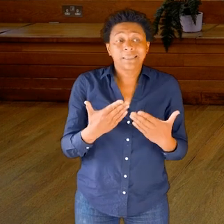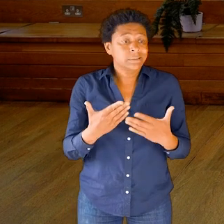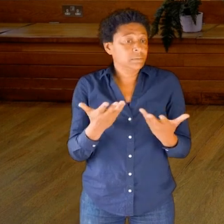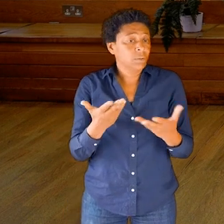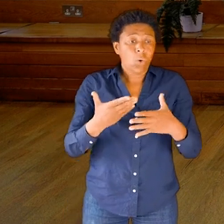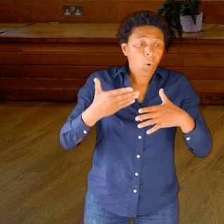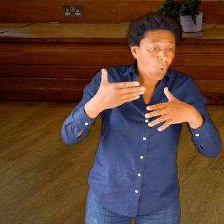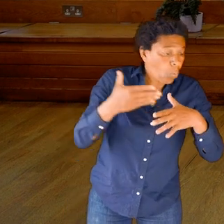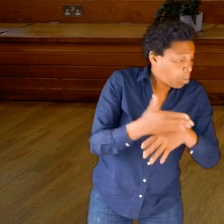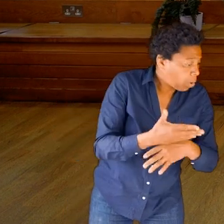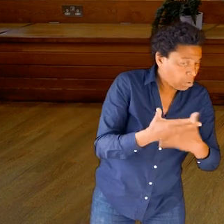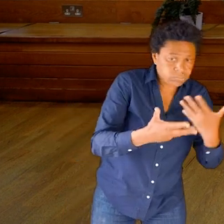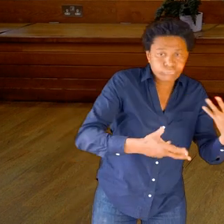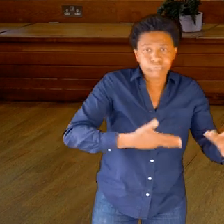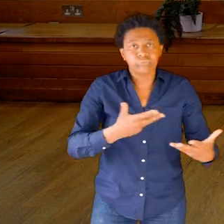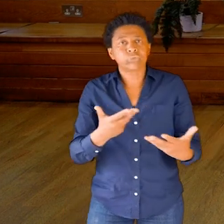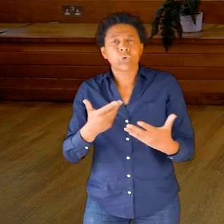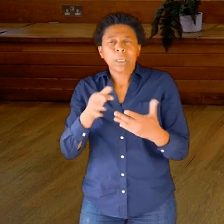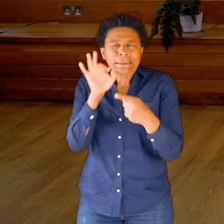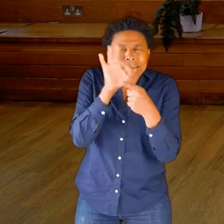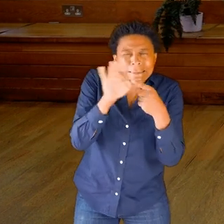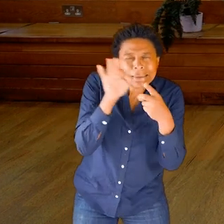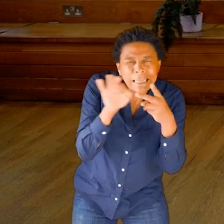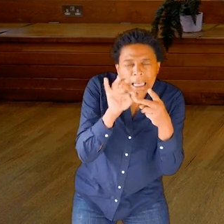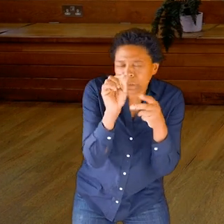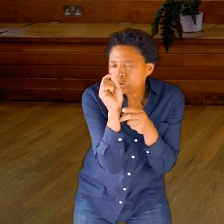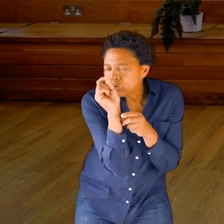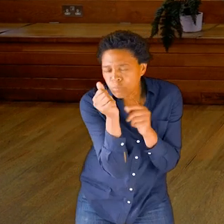Feel free to work into the real detail …